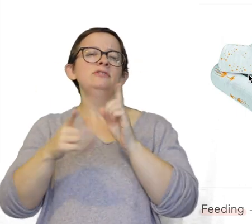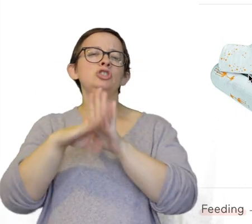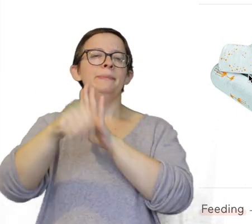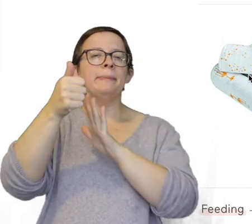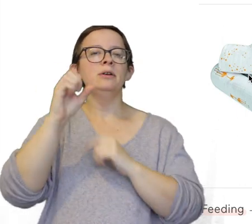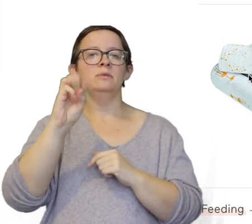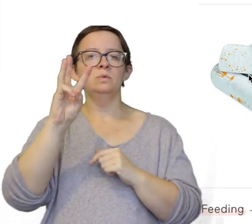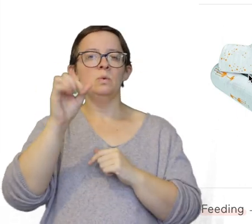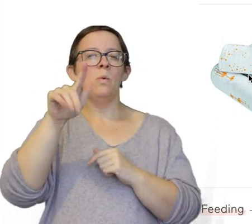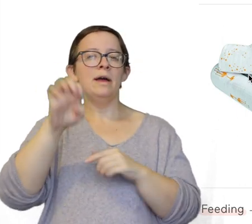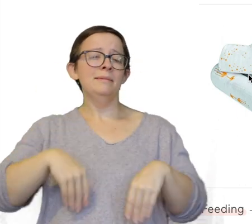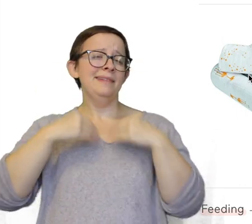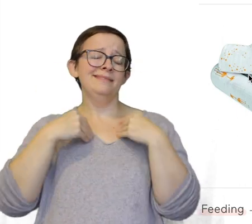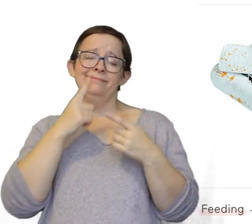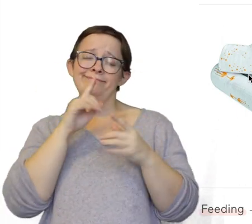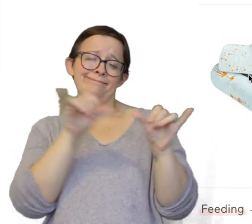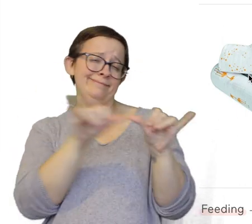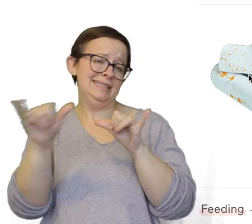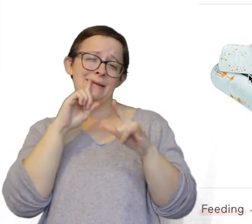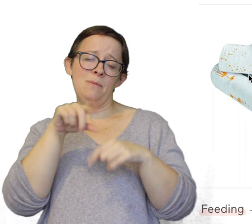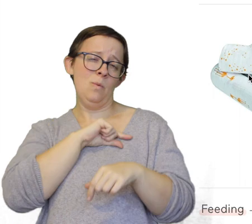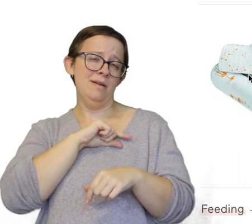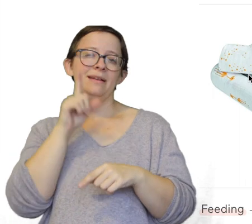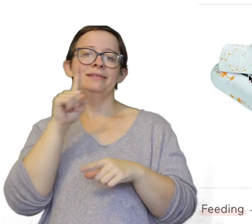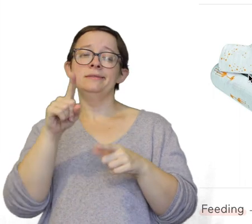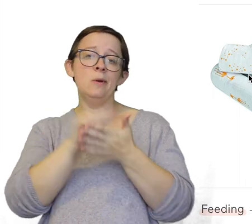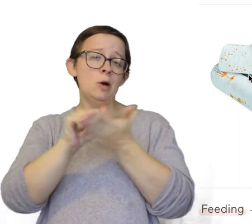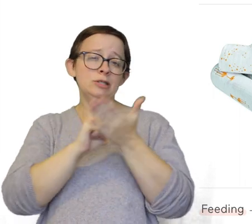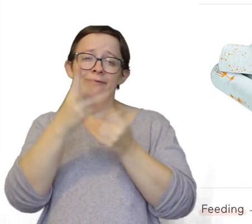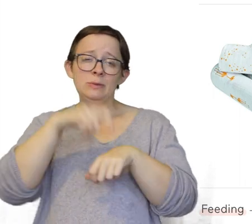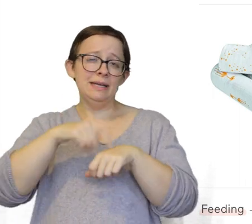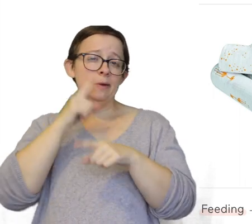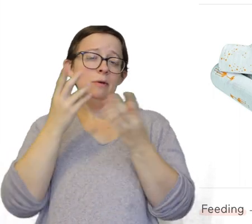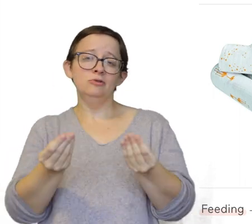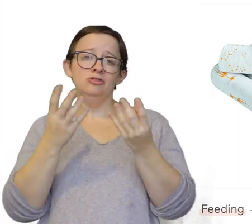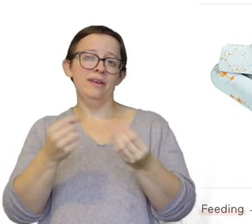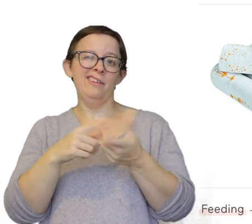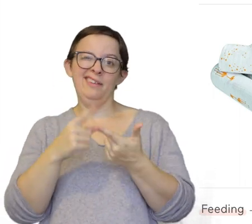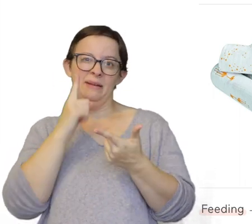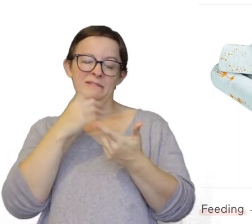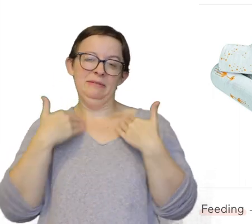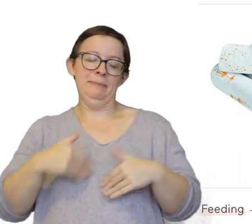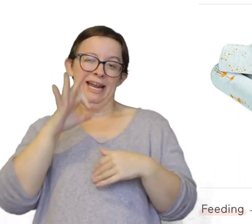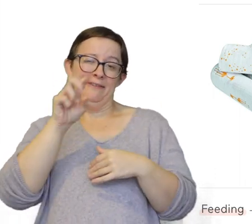and they're just as good. Wash them a few times and they're gonna be just as soft and you know they're just gonna get a bunch of body fluids on them anyways.